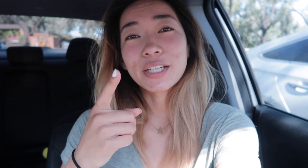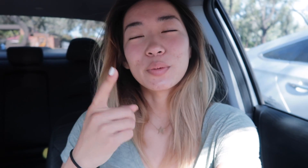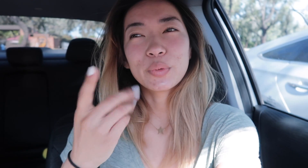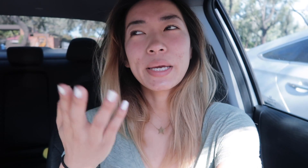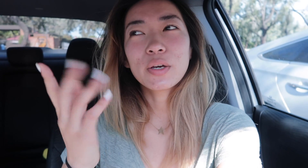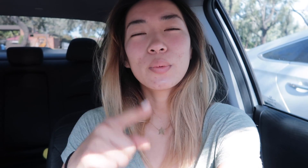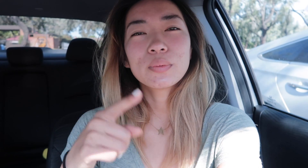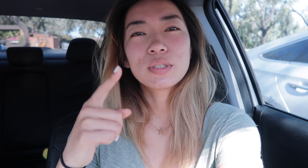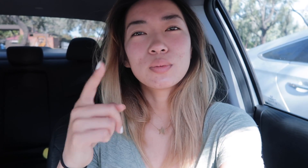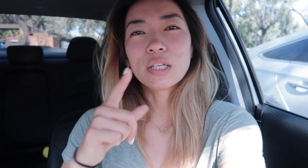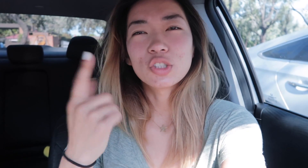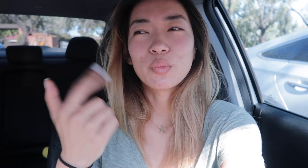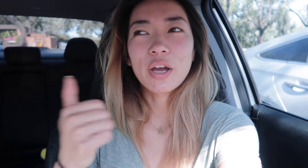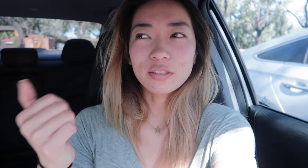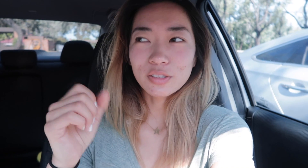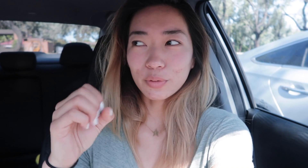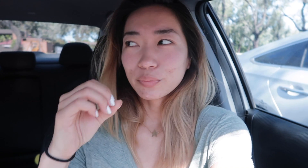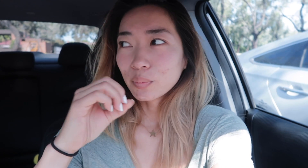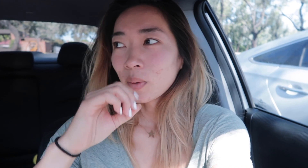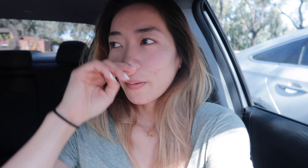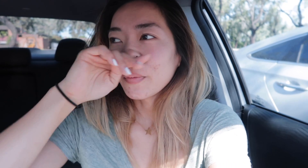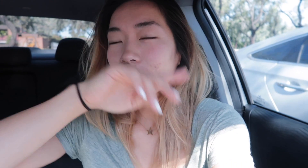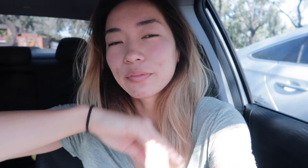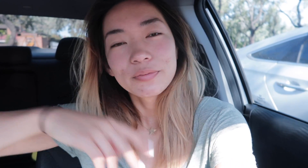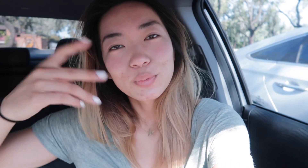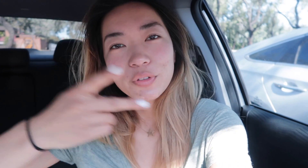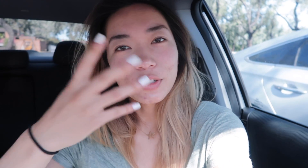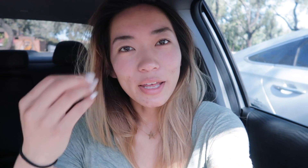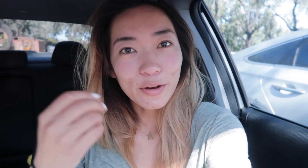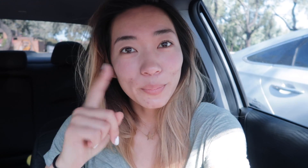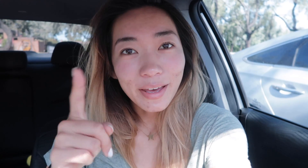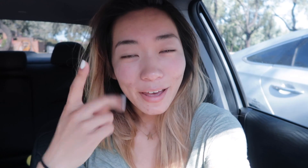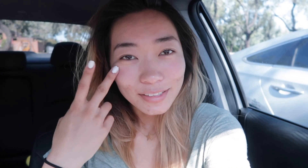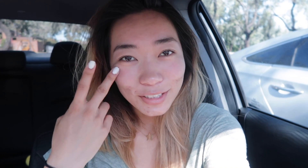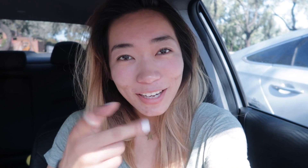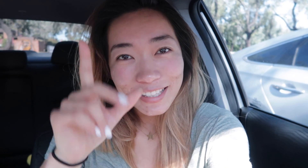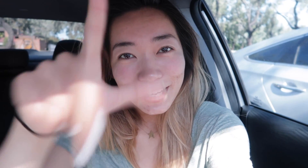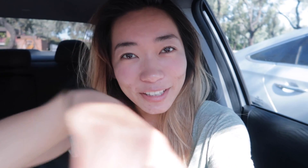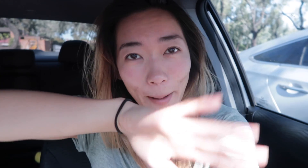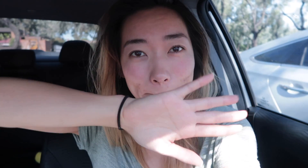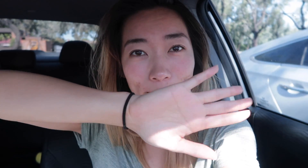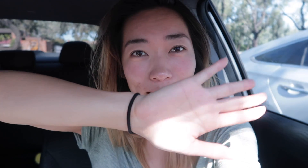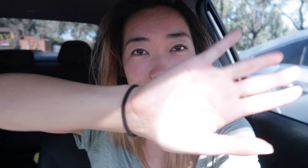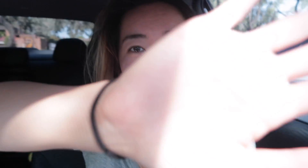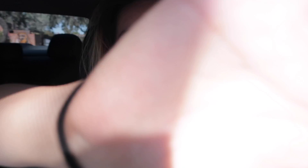and we might go to lunch somewhere else so well we'll figure that out but I'll see you guys later byyye